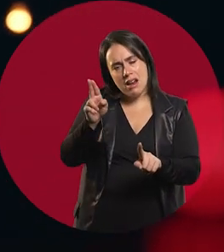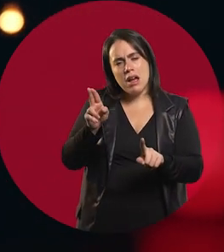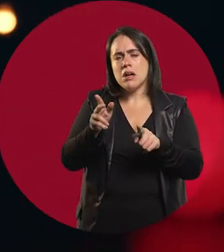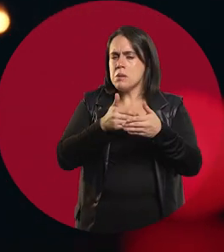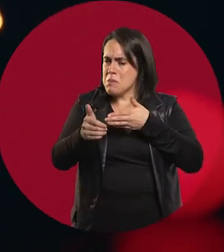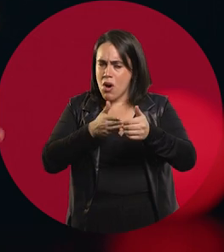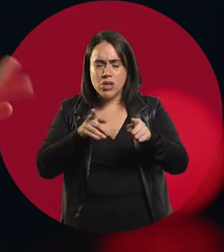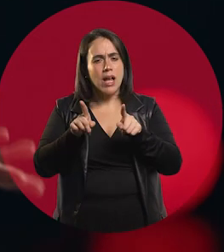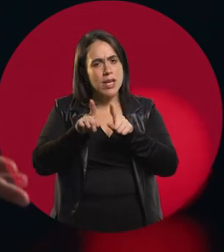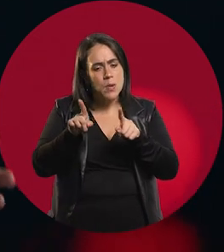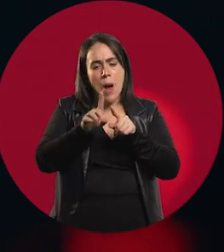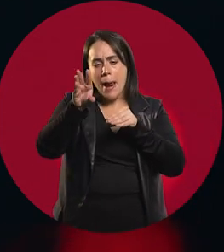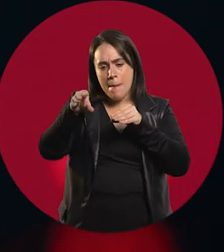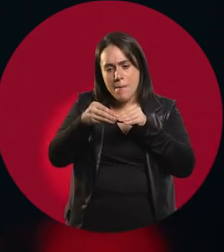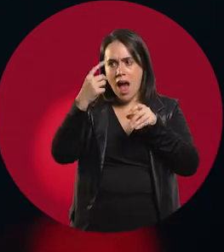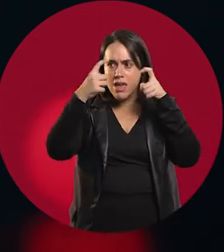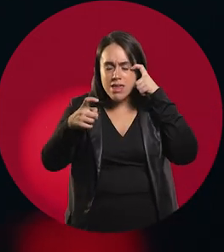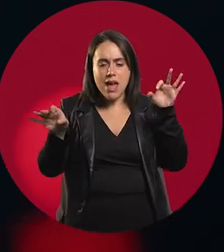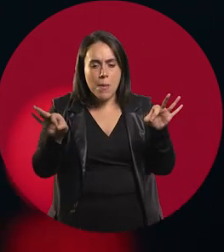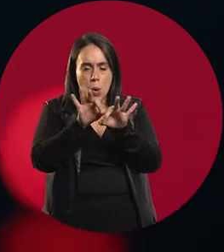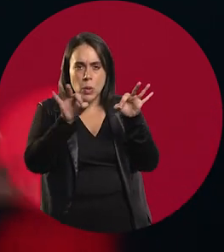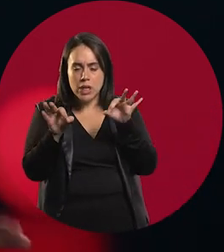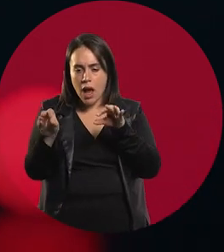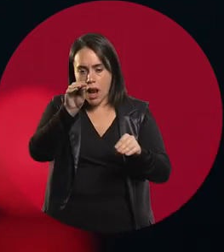and join the text to a melody.